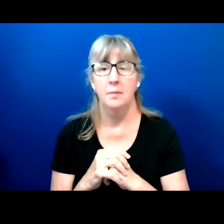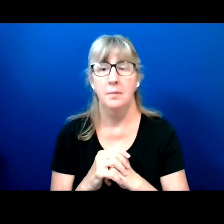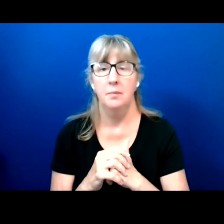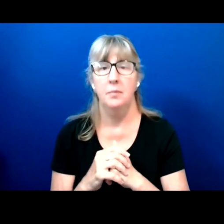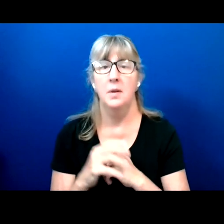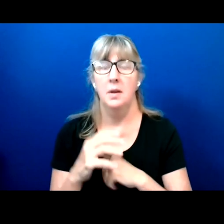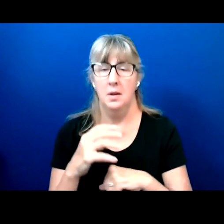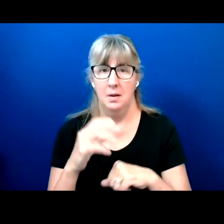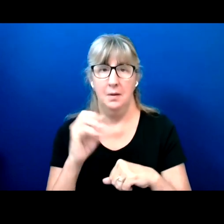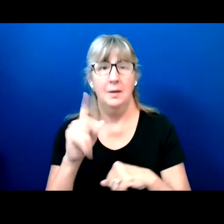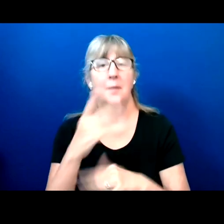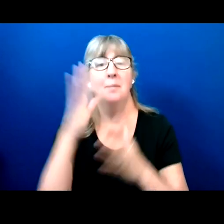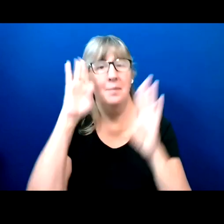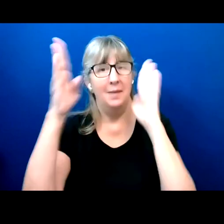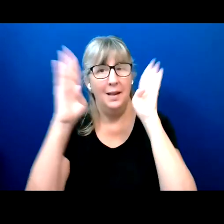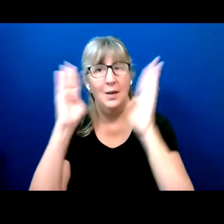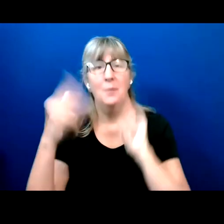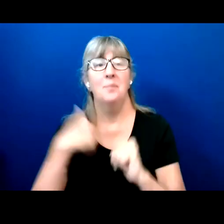And I also use a wheelchair due to paraplegia.